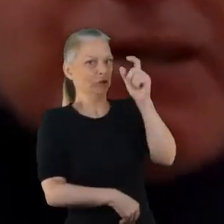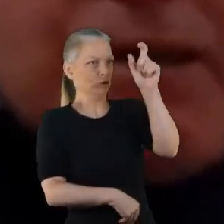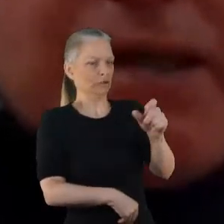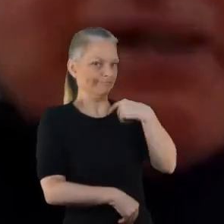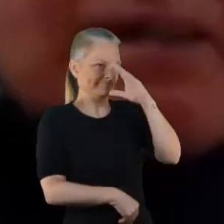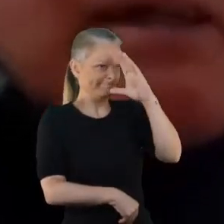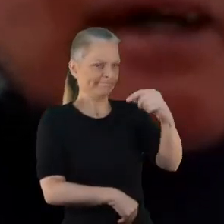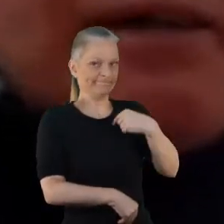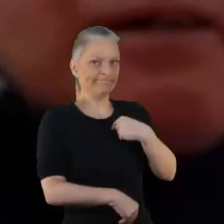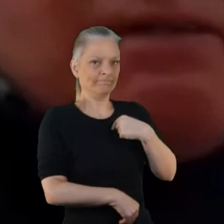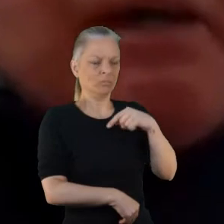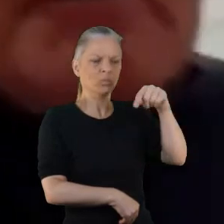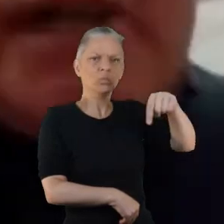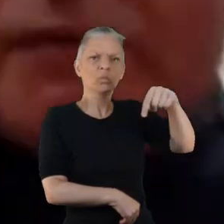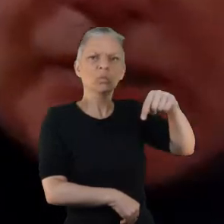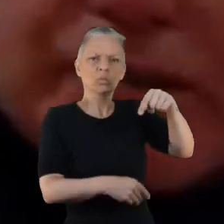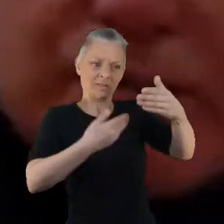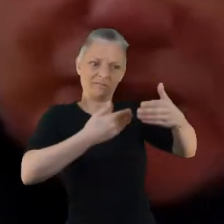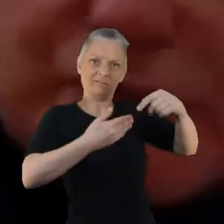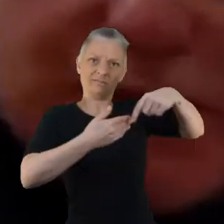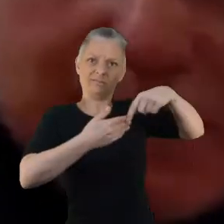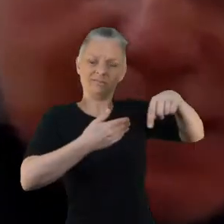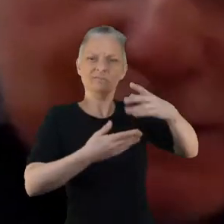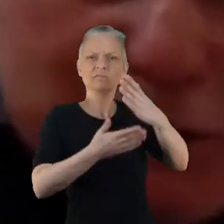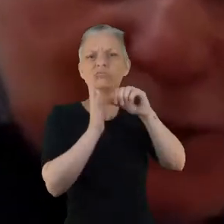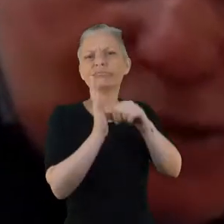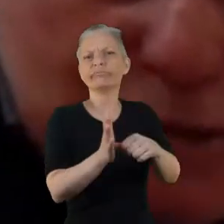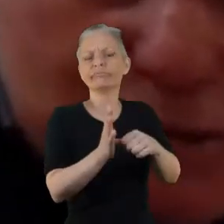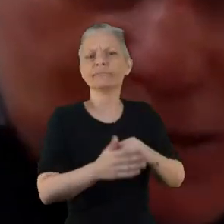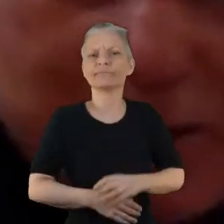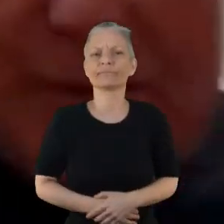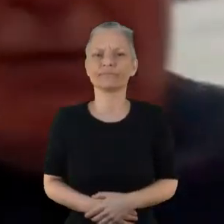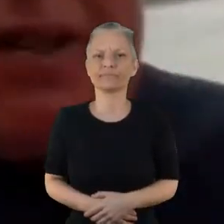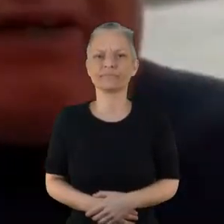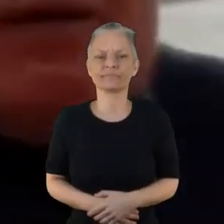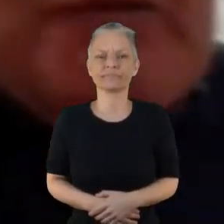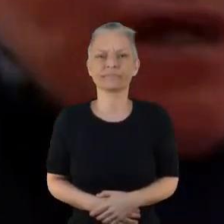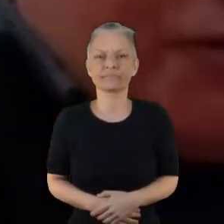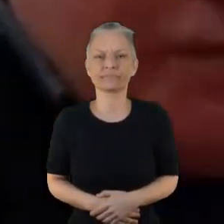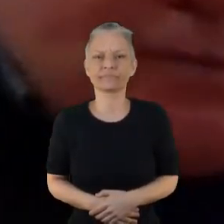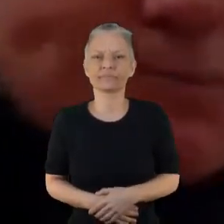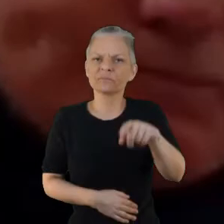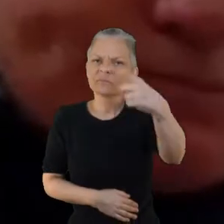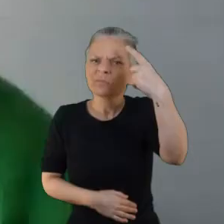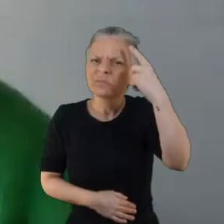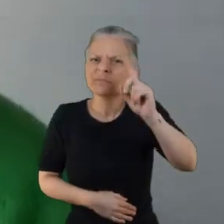It’s hard to- it was hard for me to tell my GP, that was the first person I told I was.